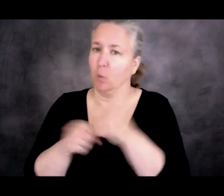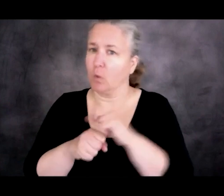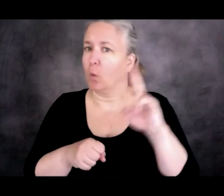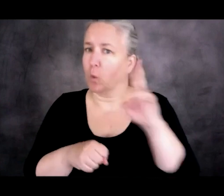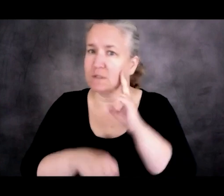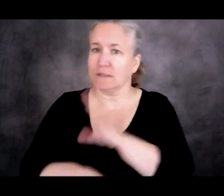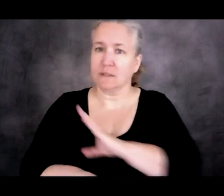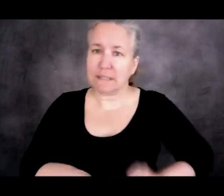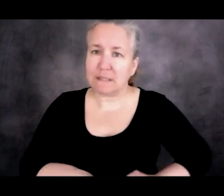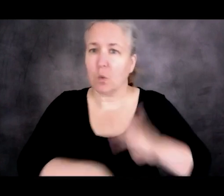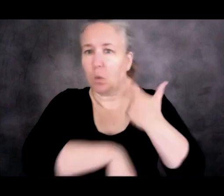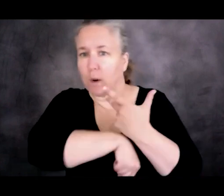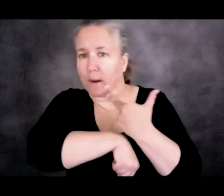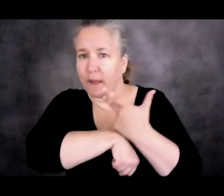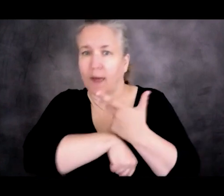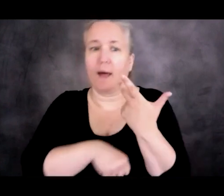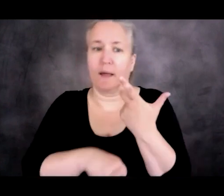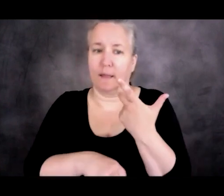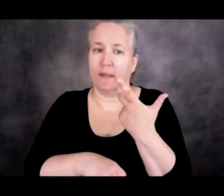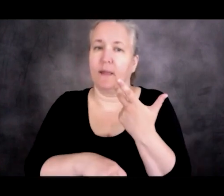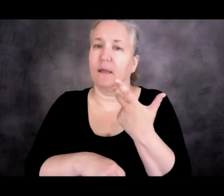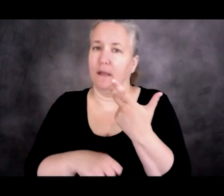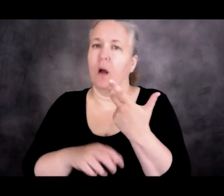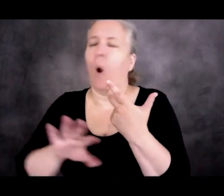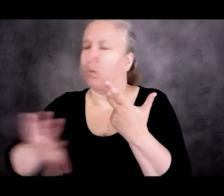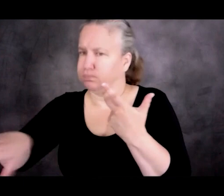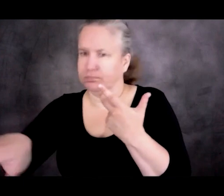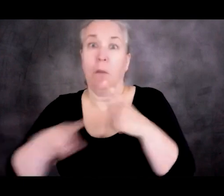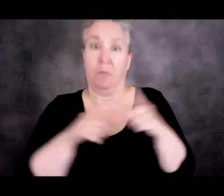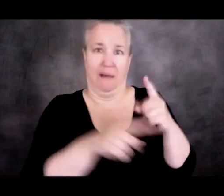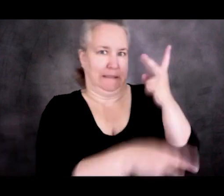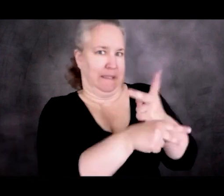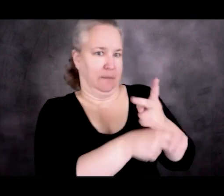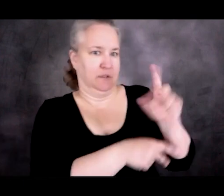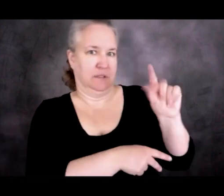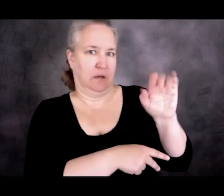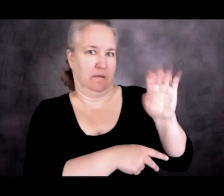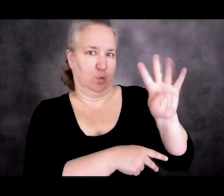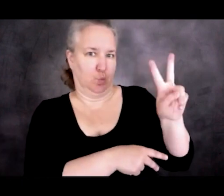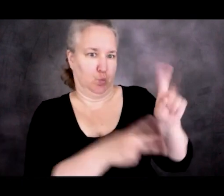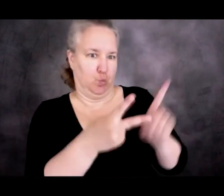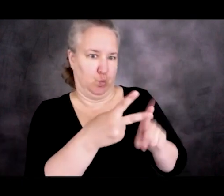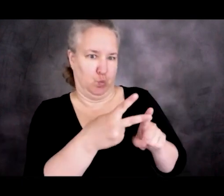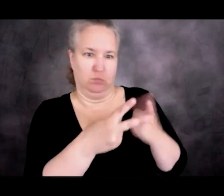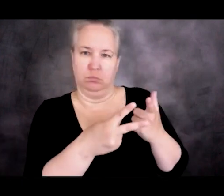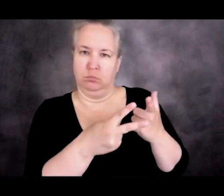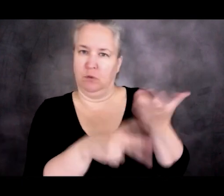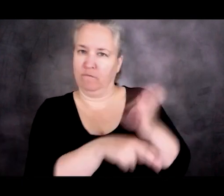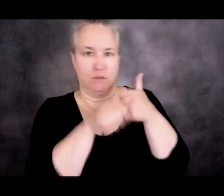But they have kept in place Title 42 and continued enforcing it, so anybody who arrives